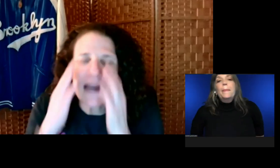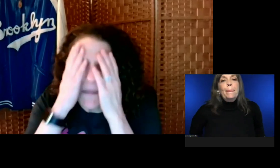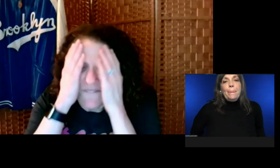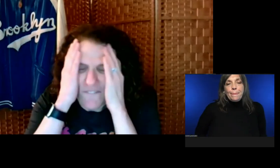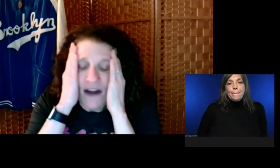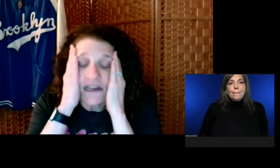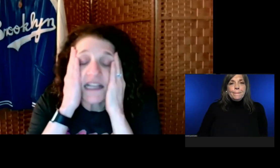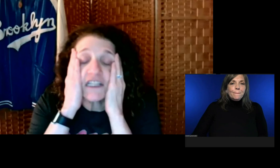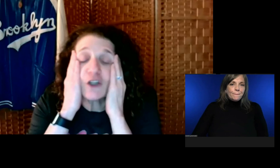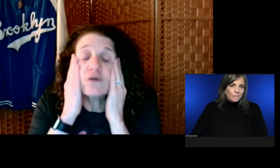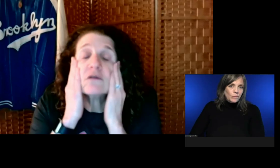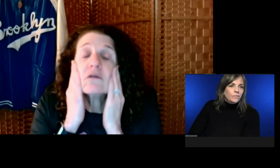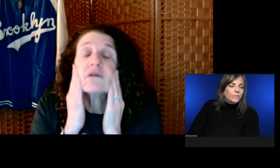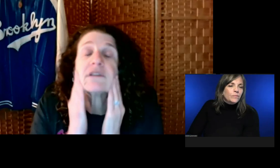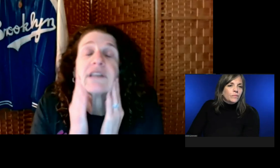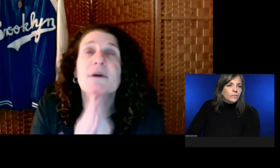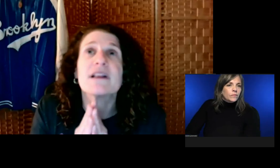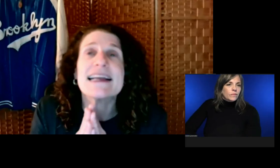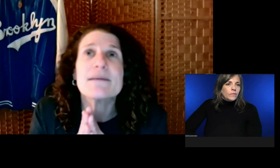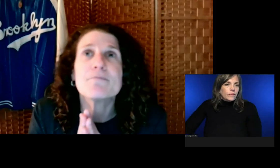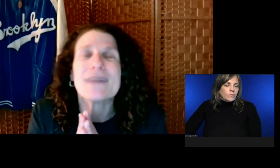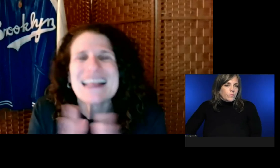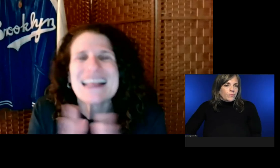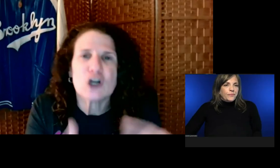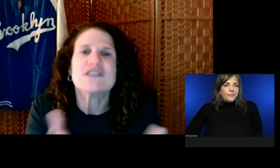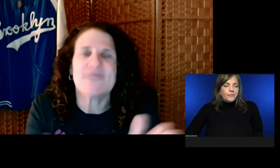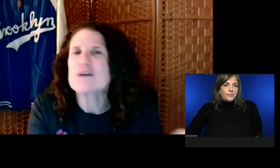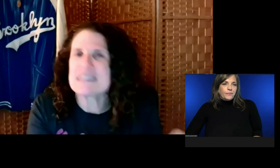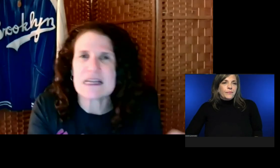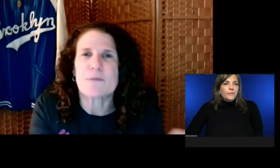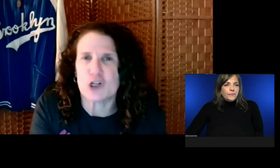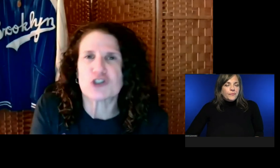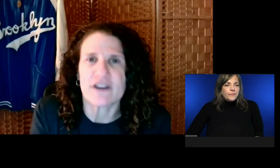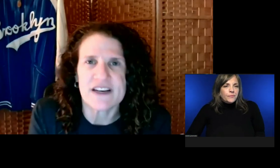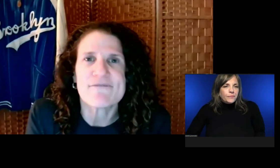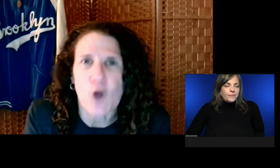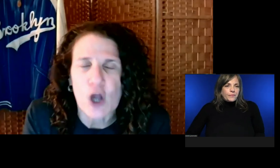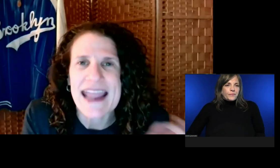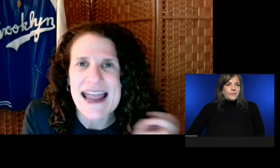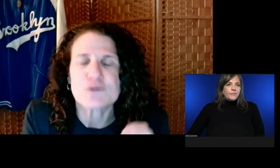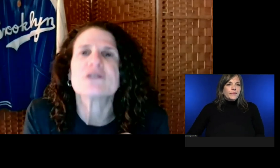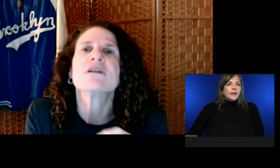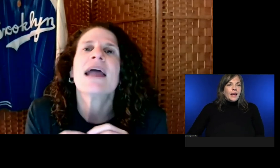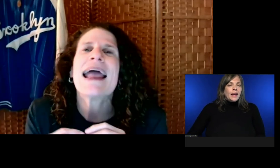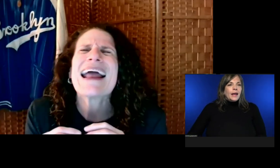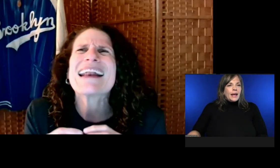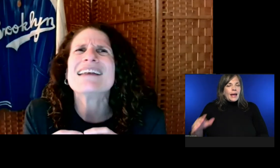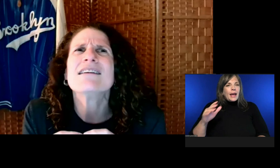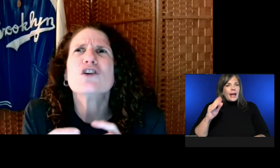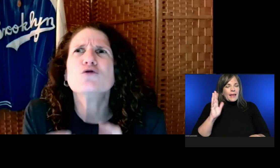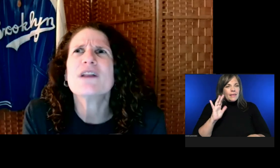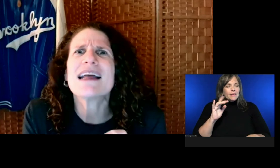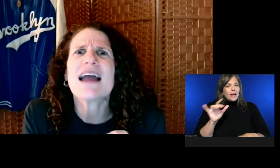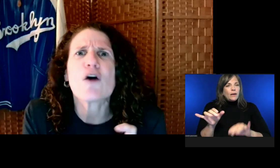I'm trying to remember the name of the font I use typically... But it looks very similar to the default captions.